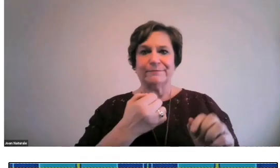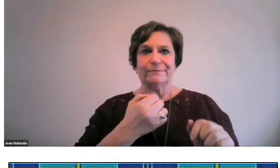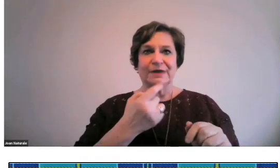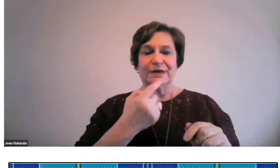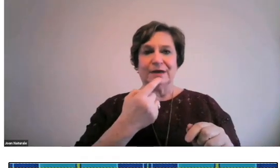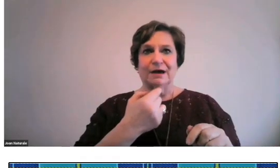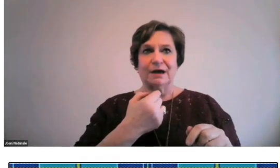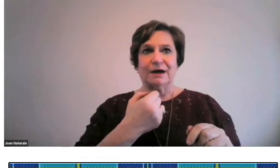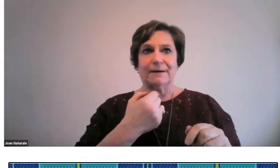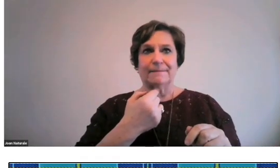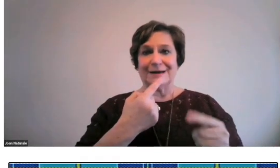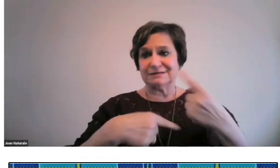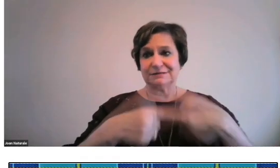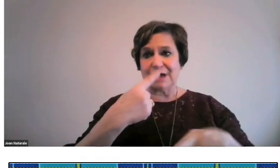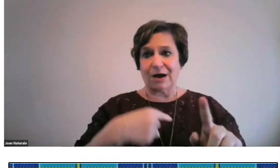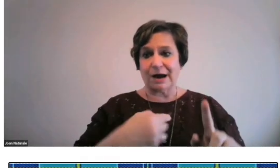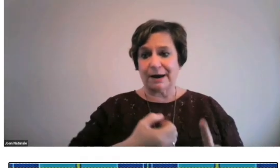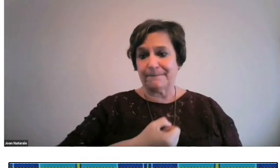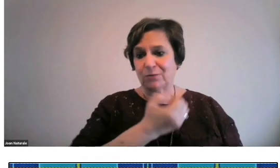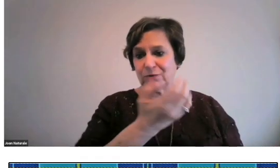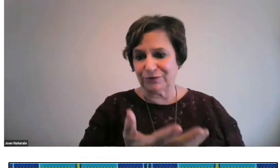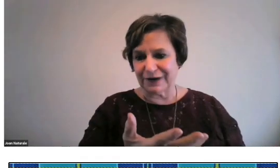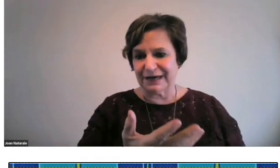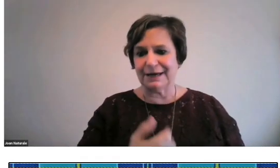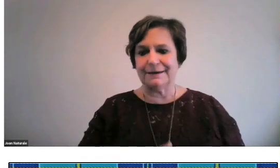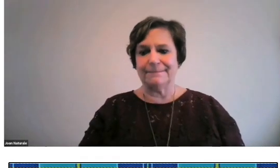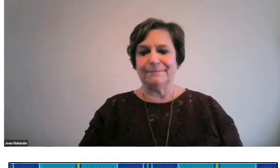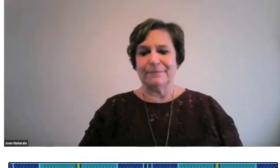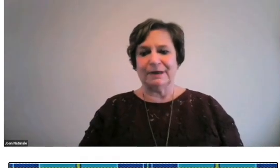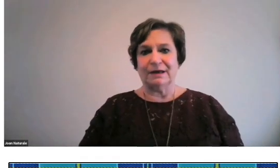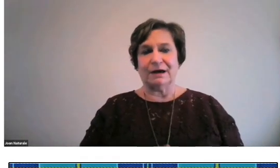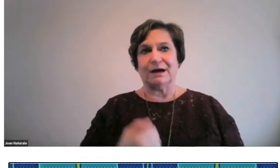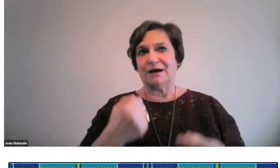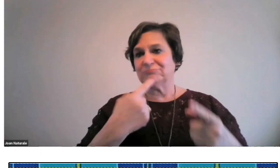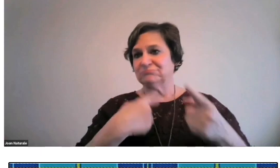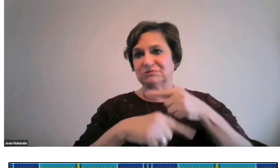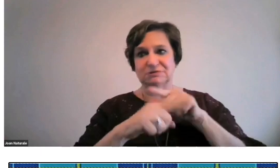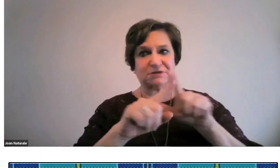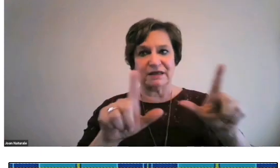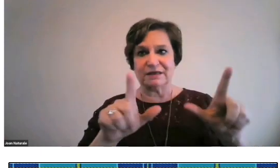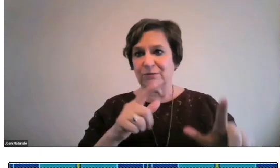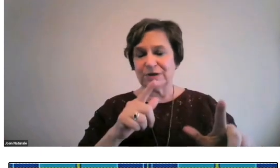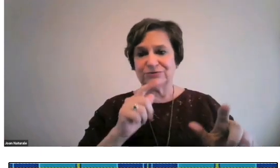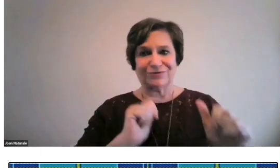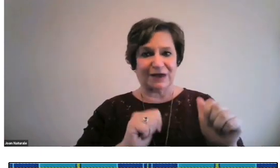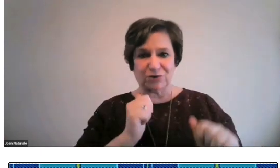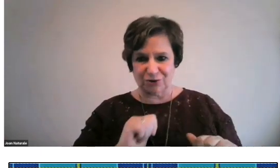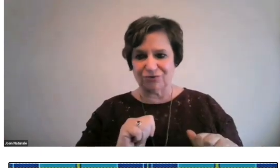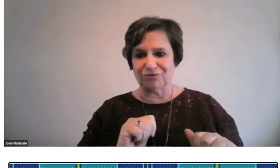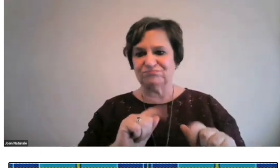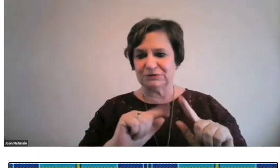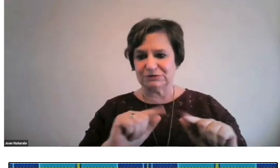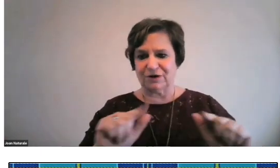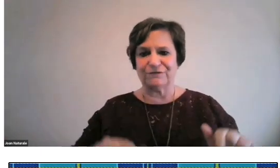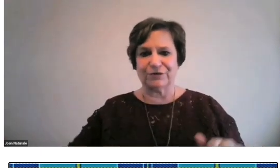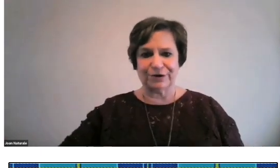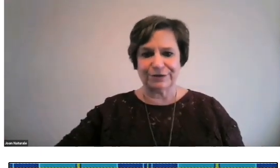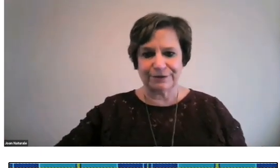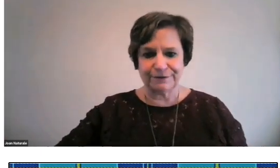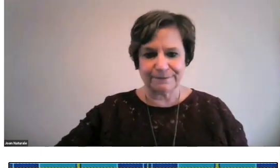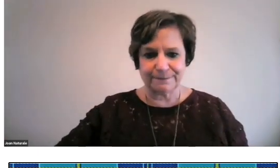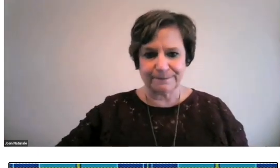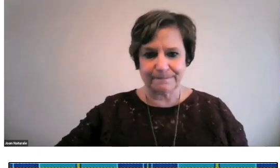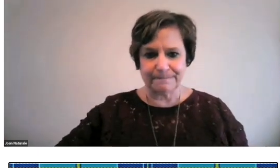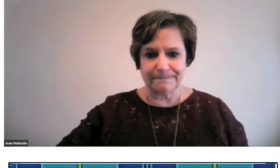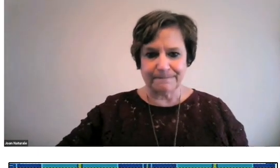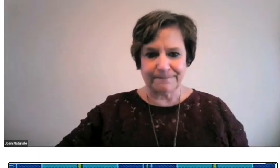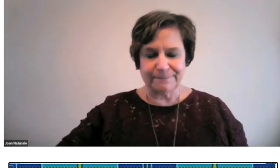like deaf art, signed poetry, signed language theatre, and so forth.